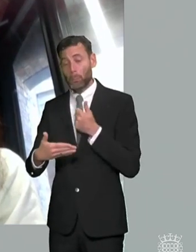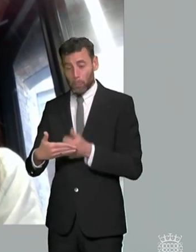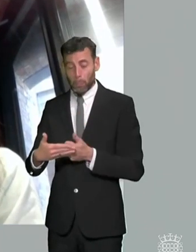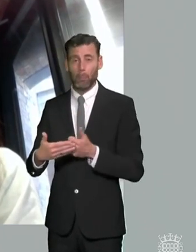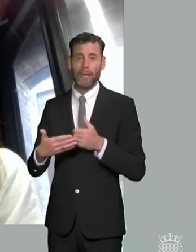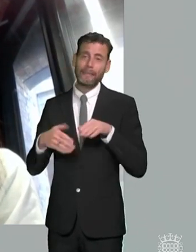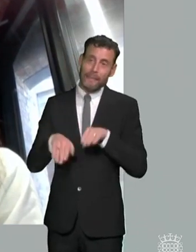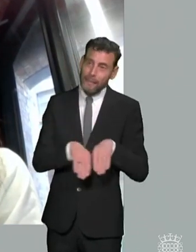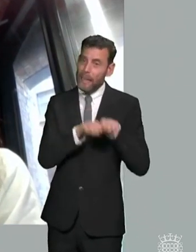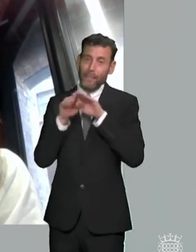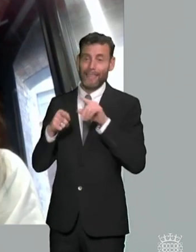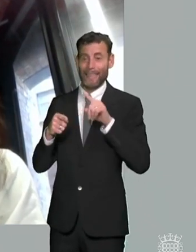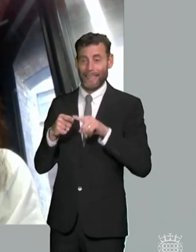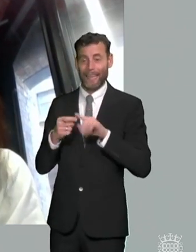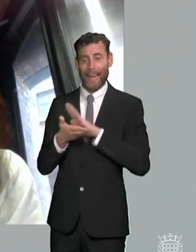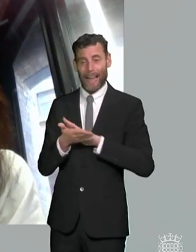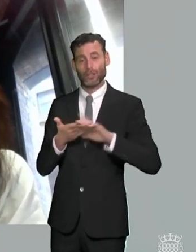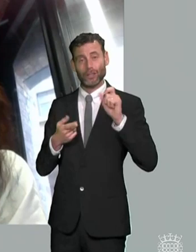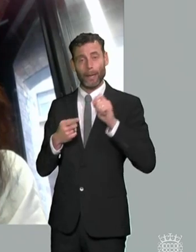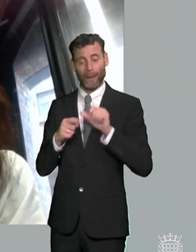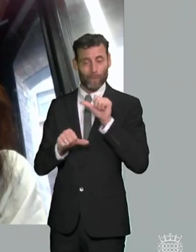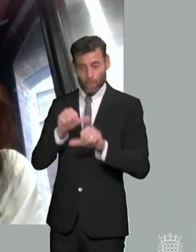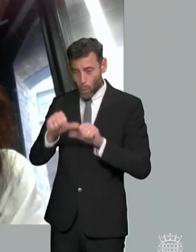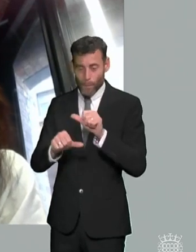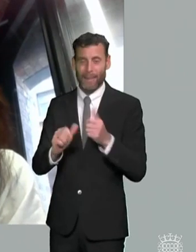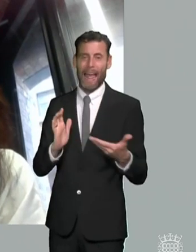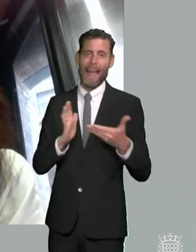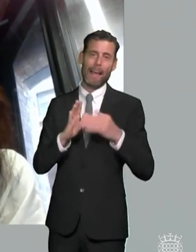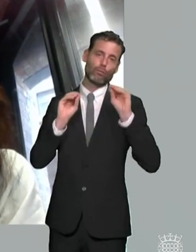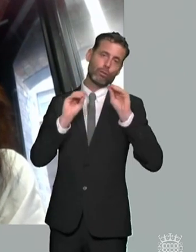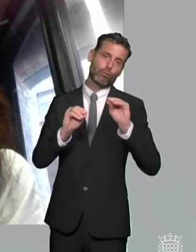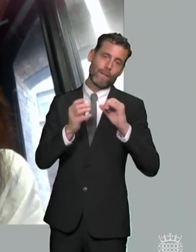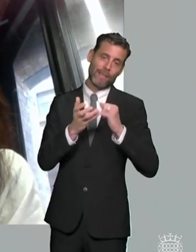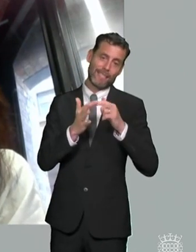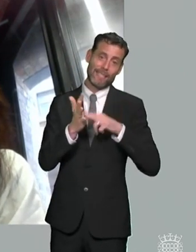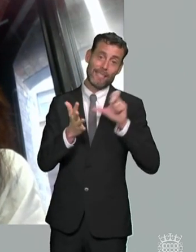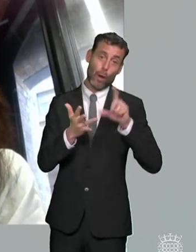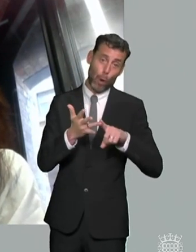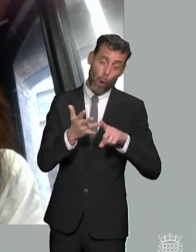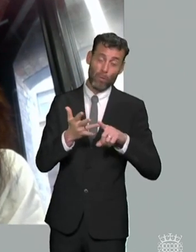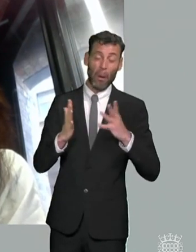of the actual hcp format additional training for um sencos but other than that i think